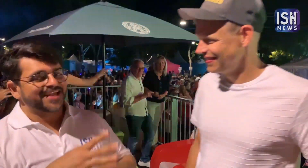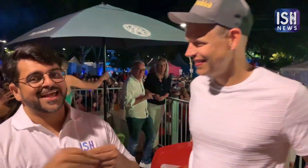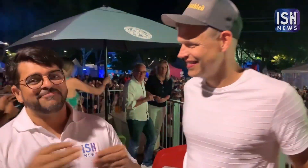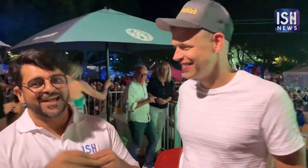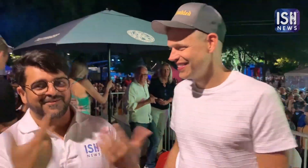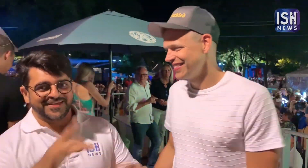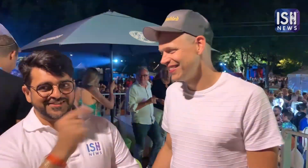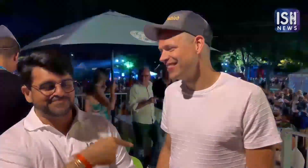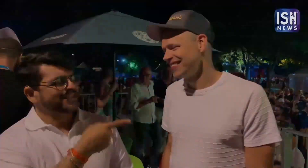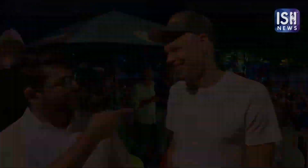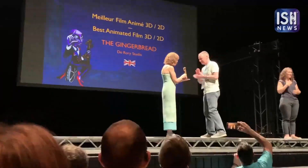He has visited Bengaluru.